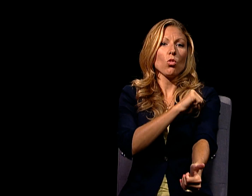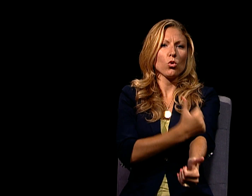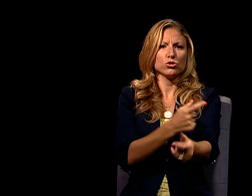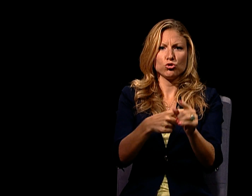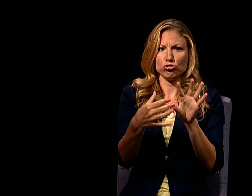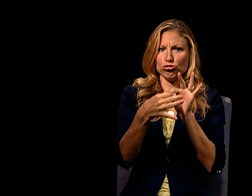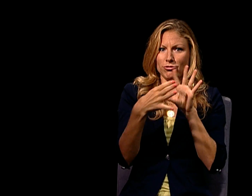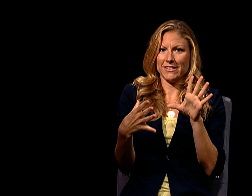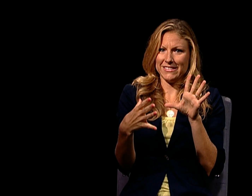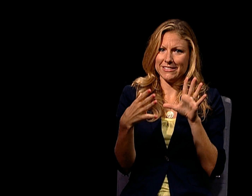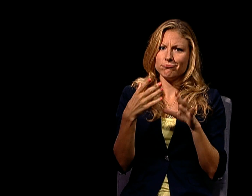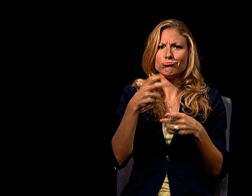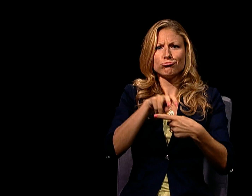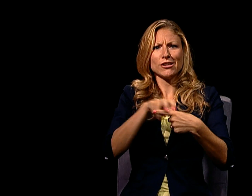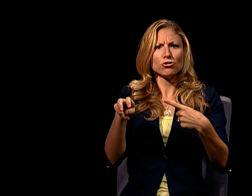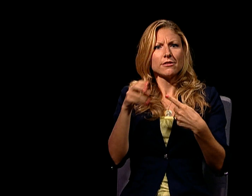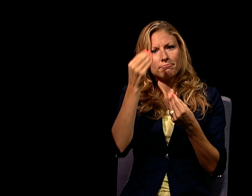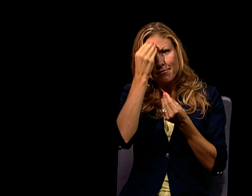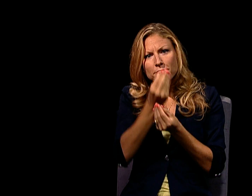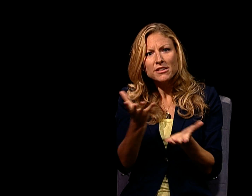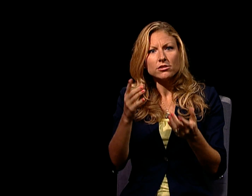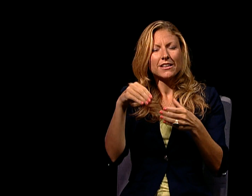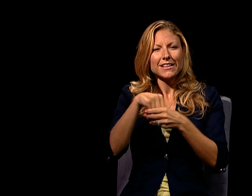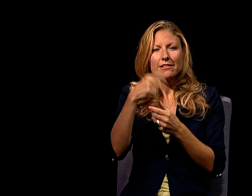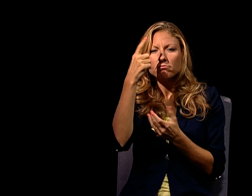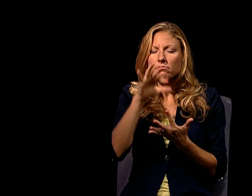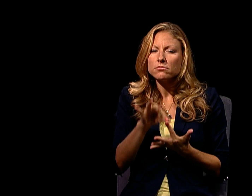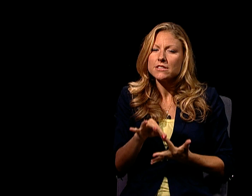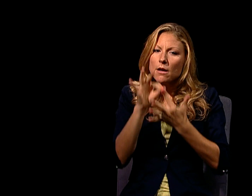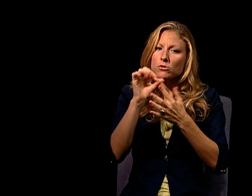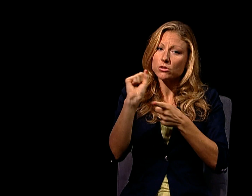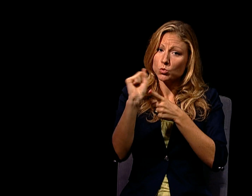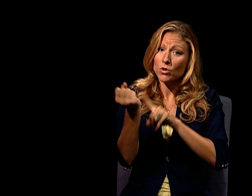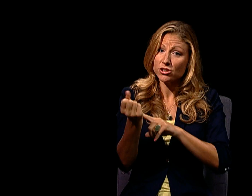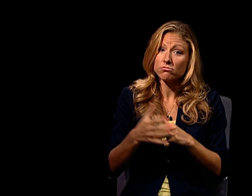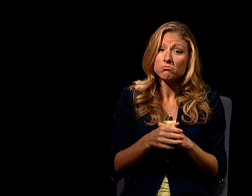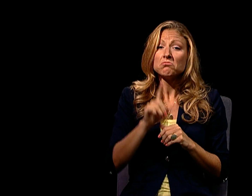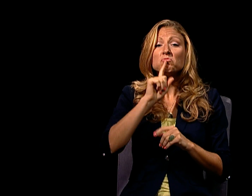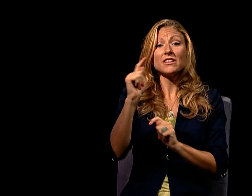TO RELEASE GRAND JURY MATERIALS IN EXCEPTIONAL CIRCUMSTANCES.